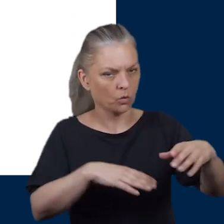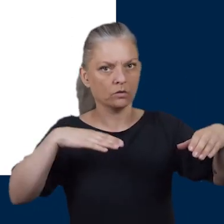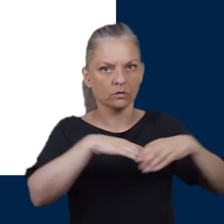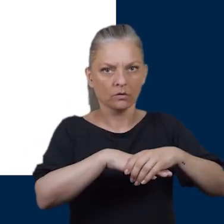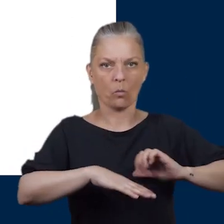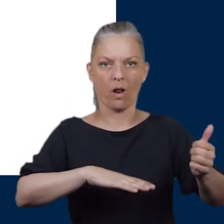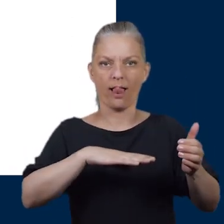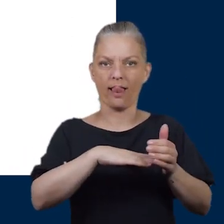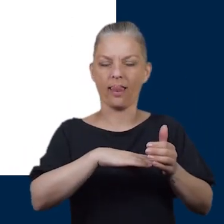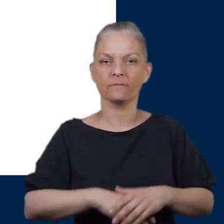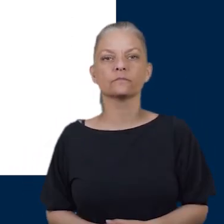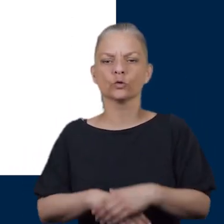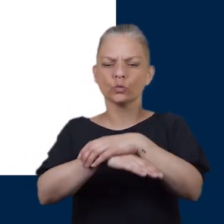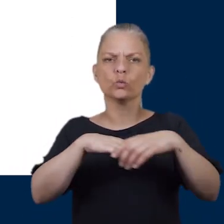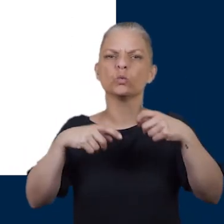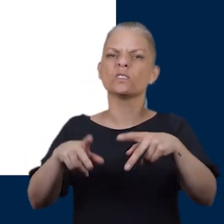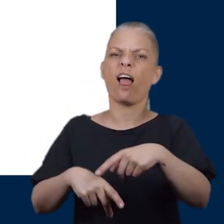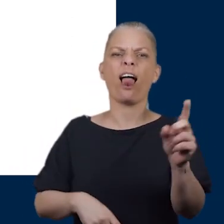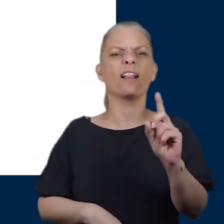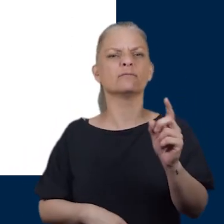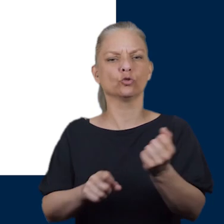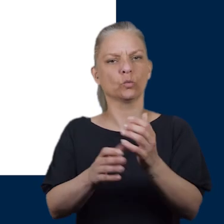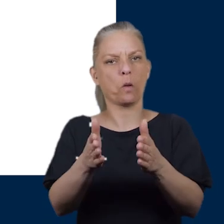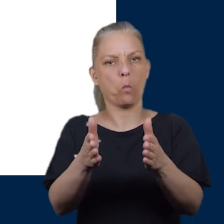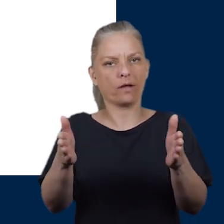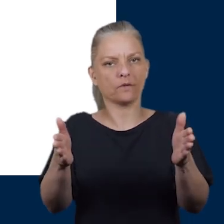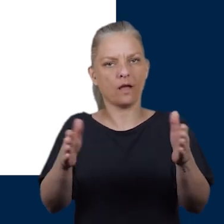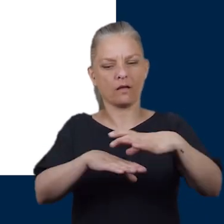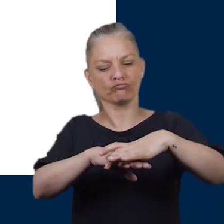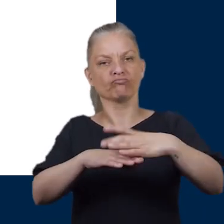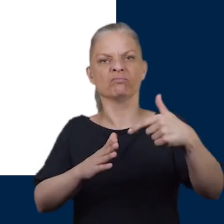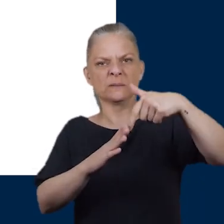The style of the shoe should be wide enough, deep enough, long enough to accommodate your foot.